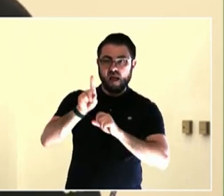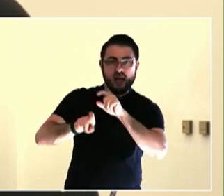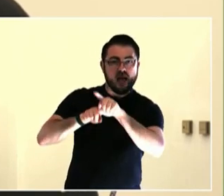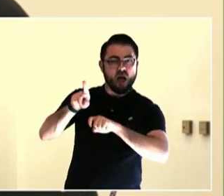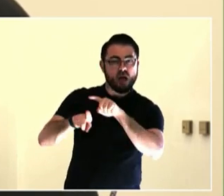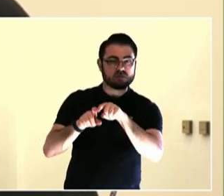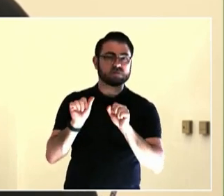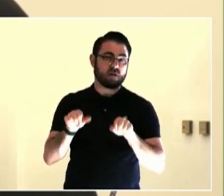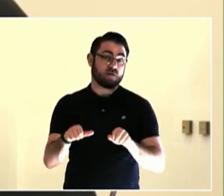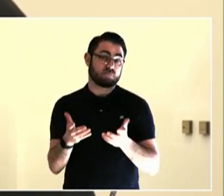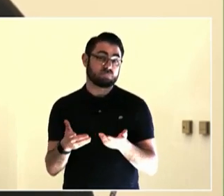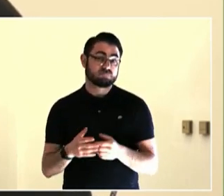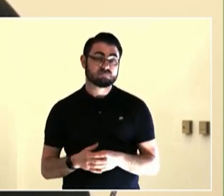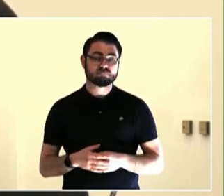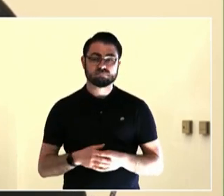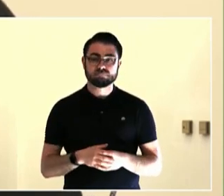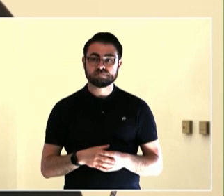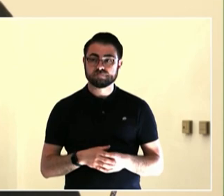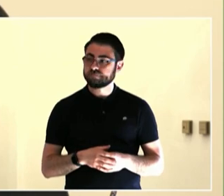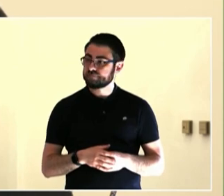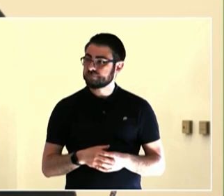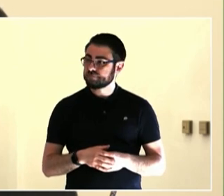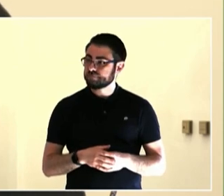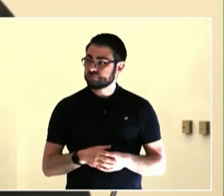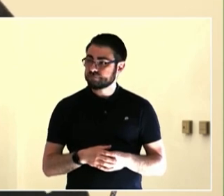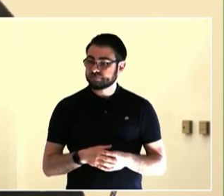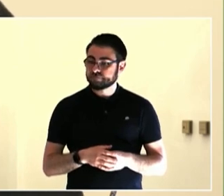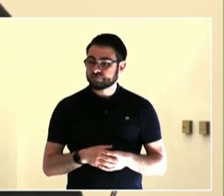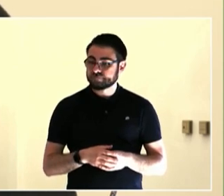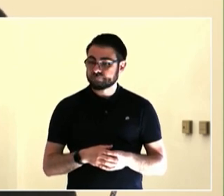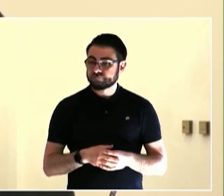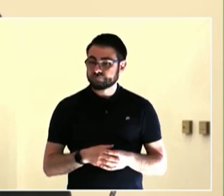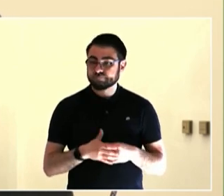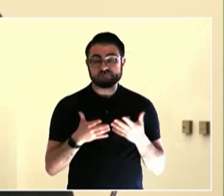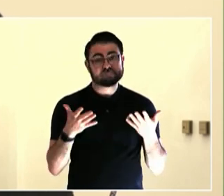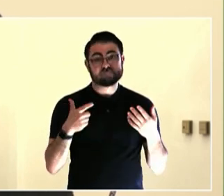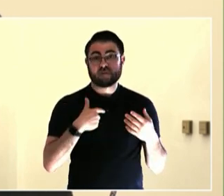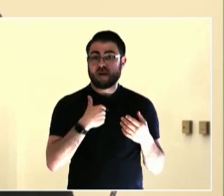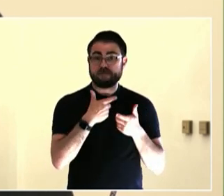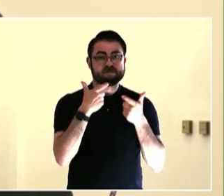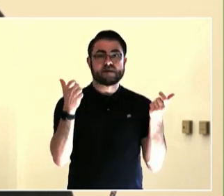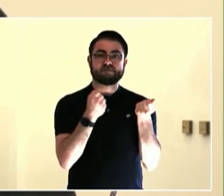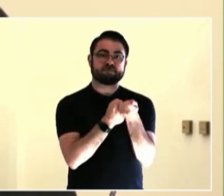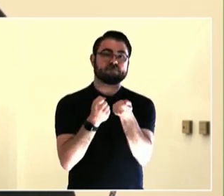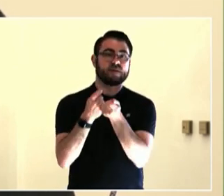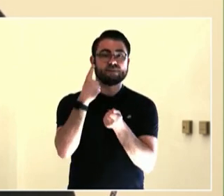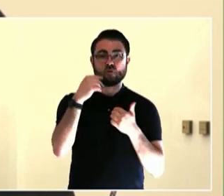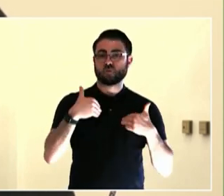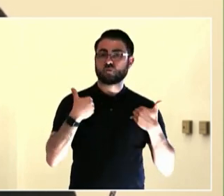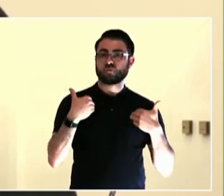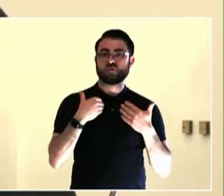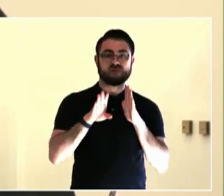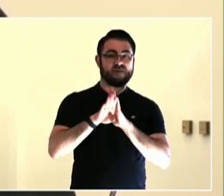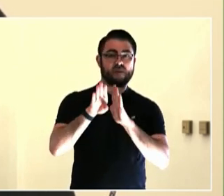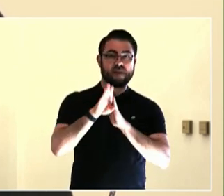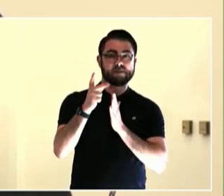ladder of citizen engagement and I still use it. It tells me where people are with the level of engagement that's going on.